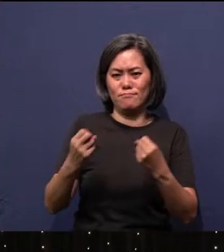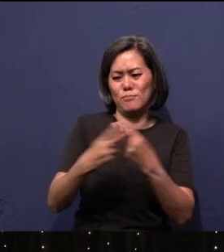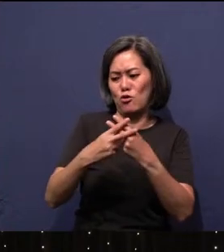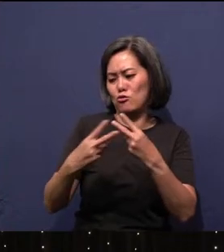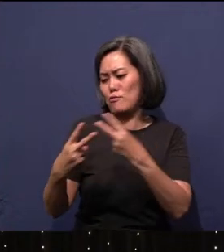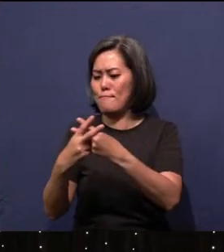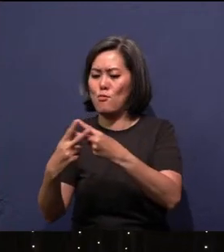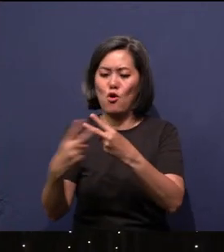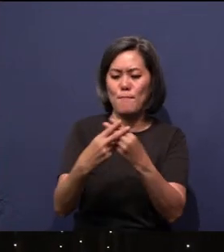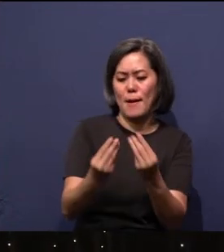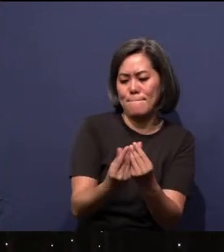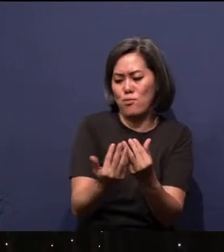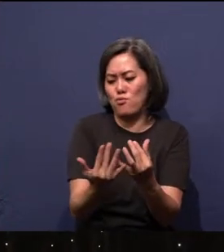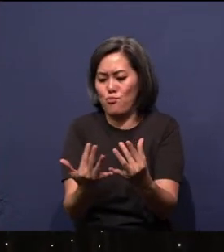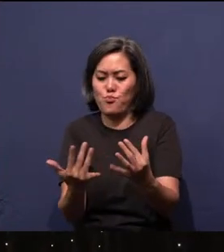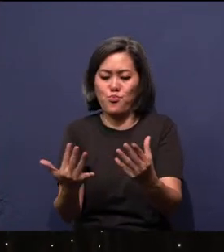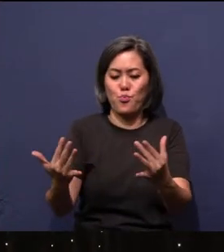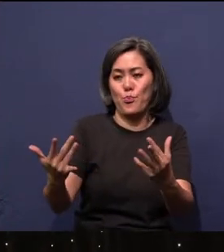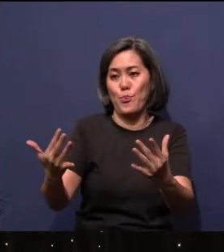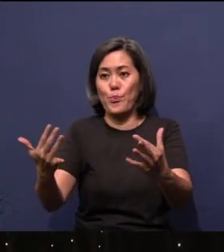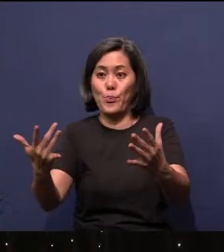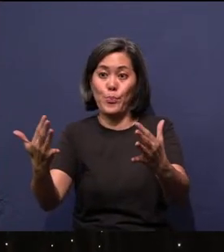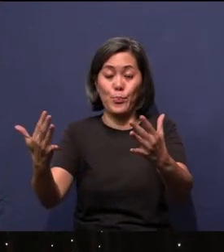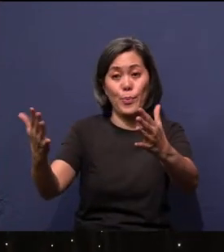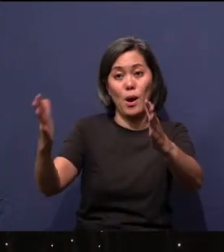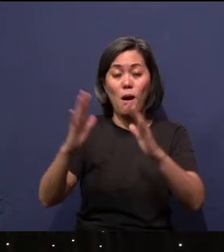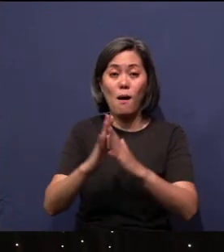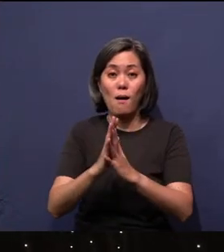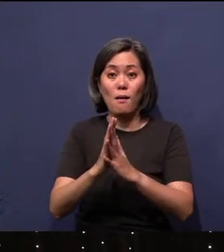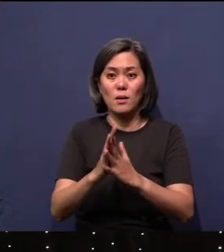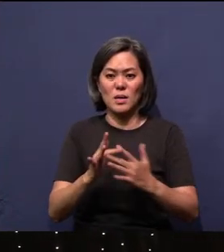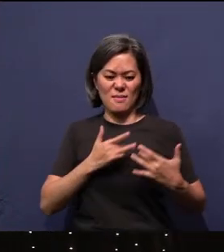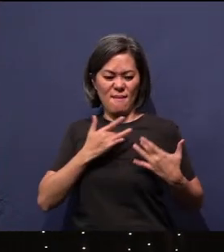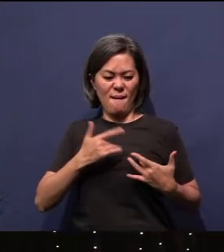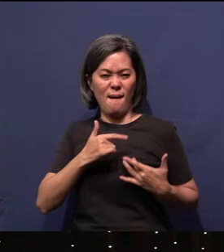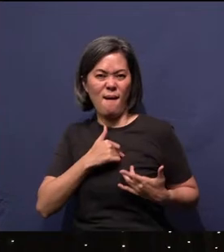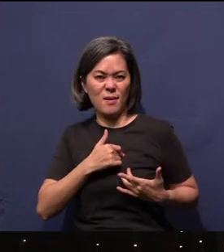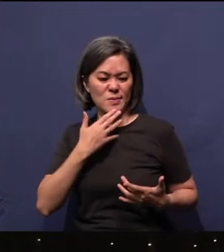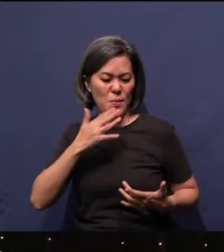The human race - it’s been recorded for us that the heart is wicked. The heart is